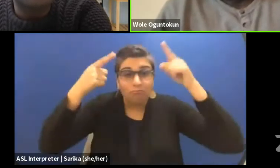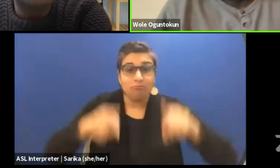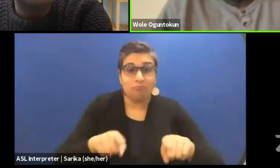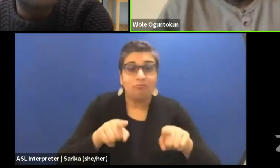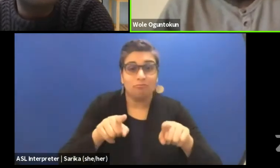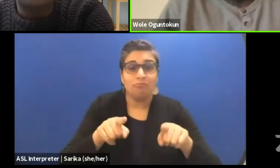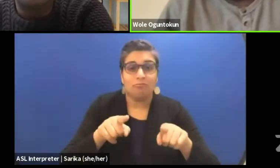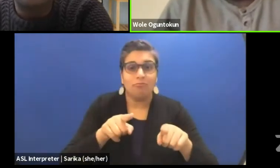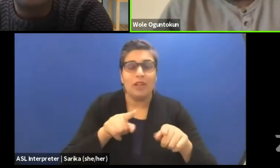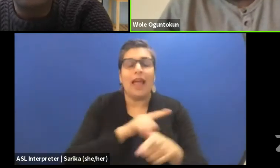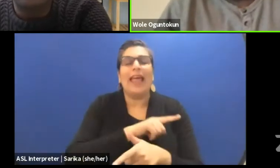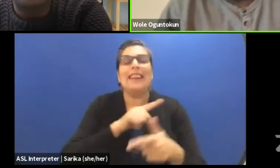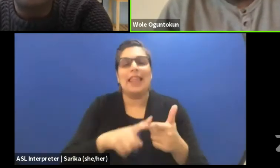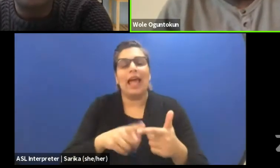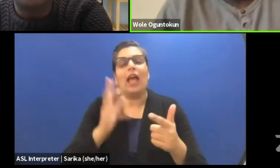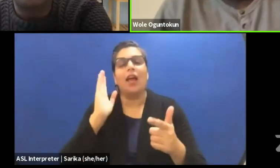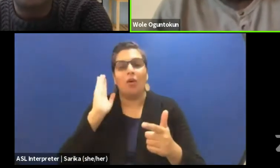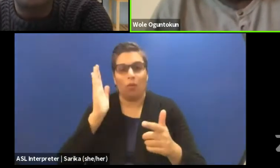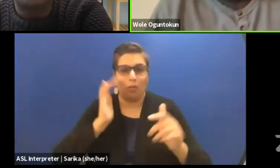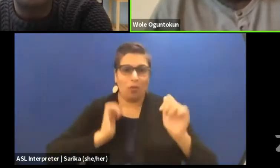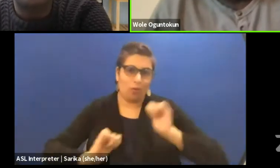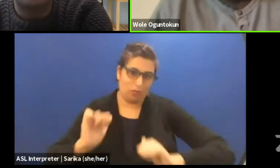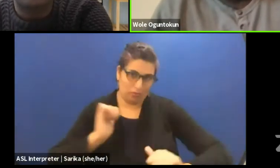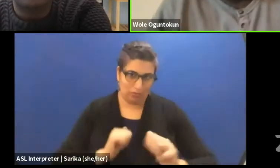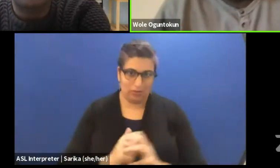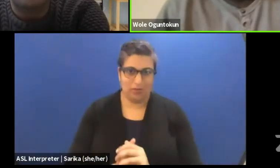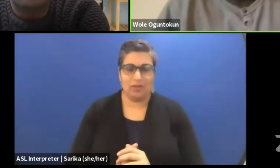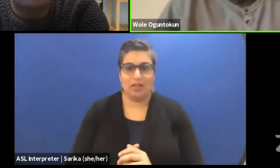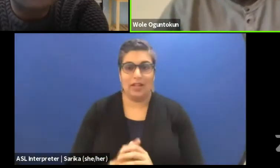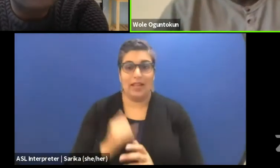If you enter some things half-baked,